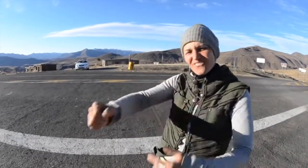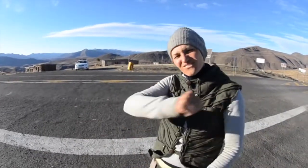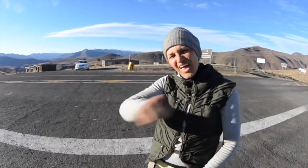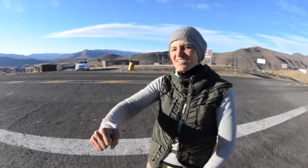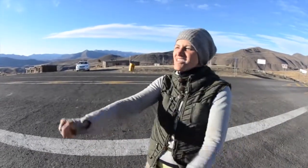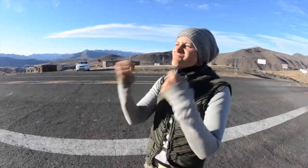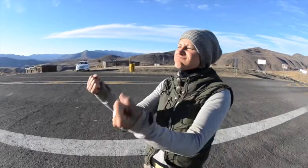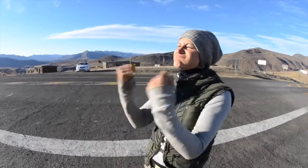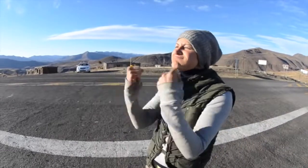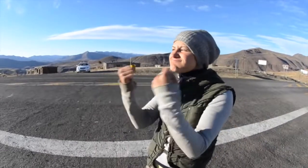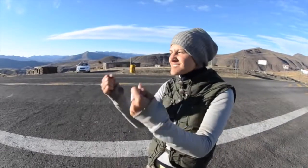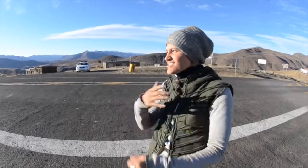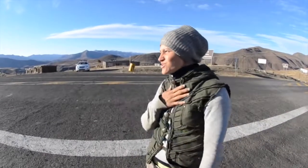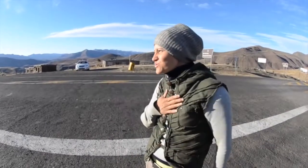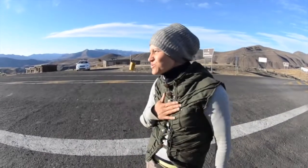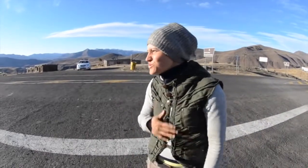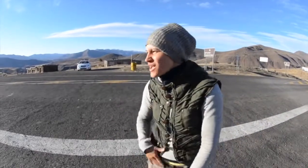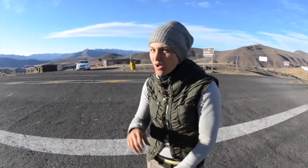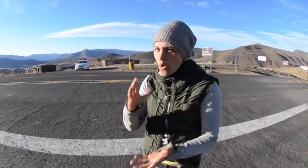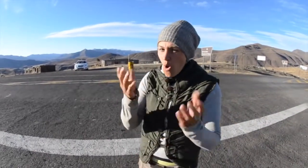Now I can drive faster and hopefully there won’t be any problems.